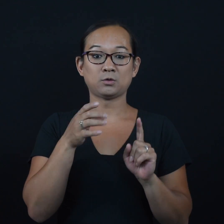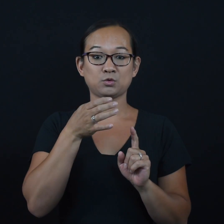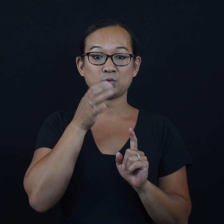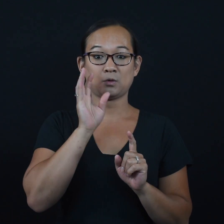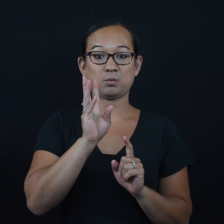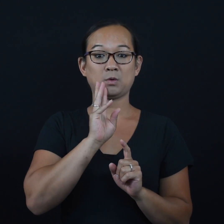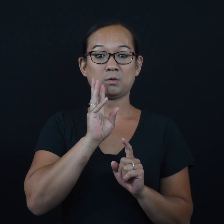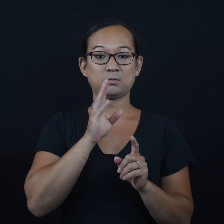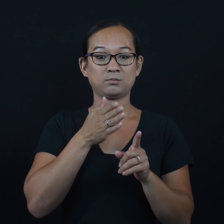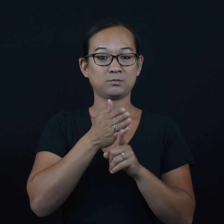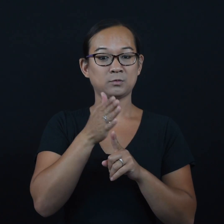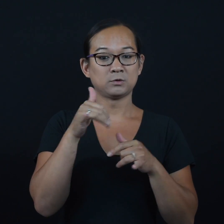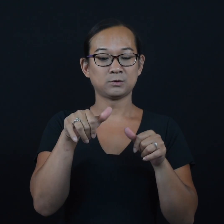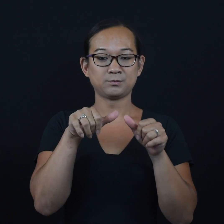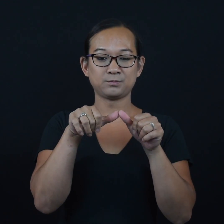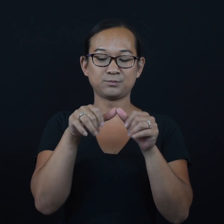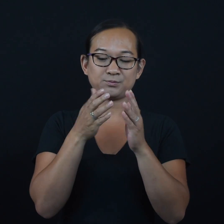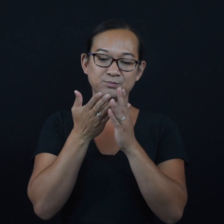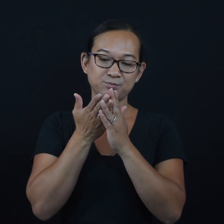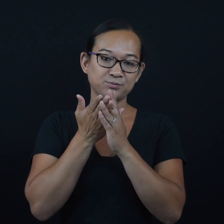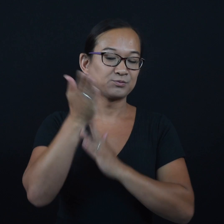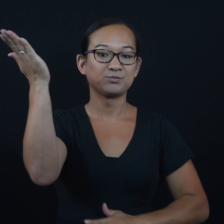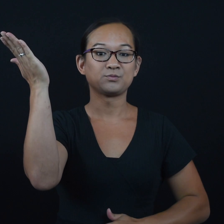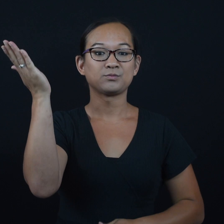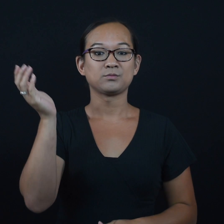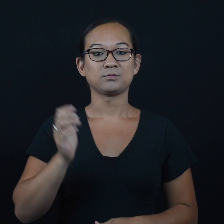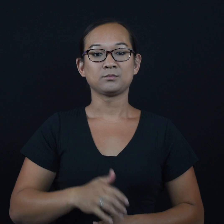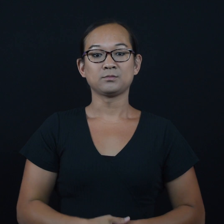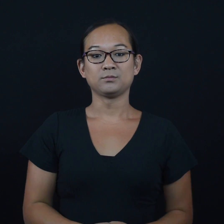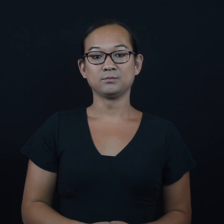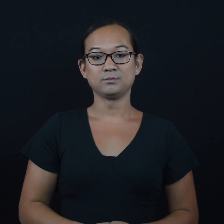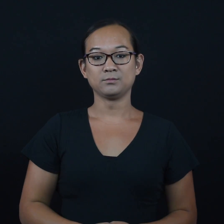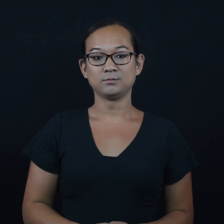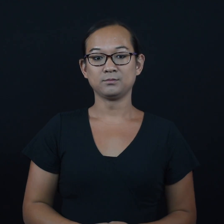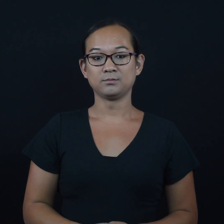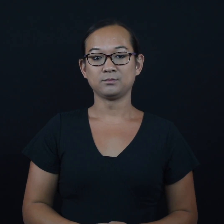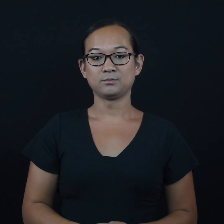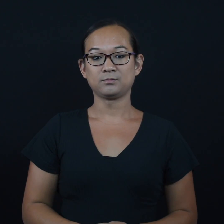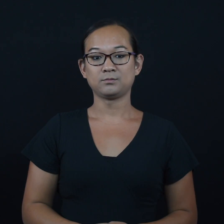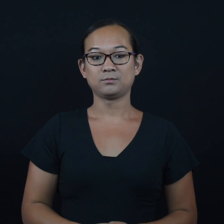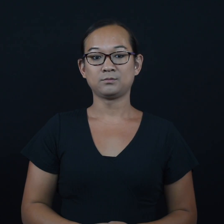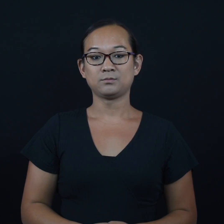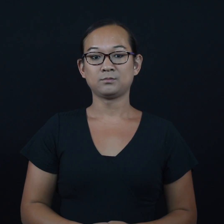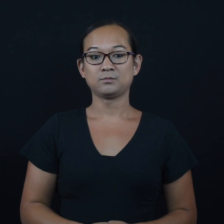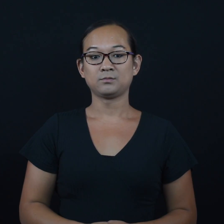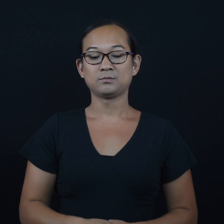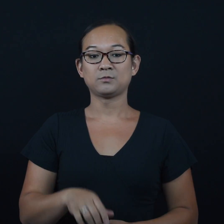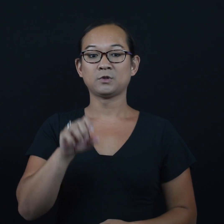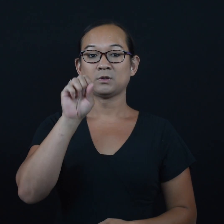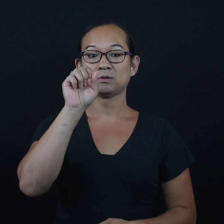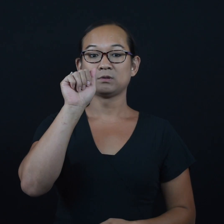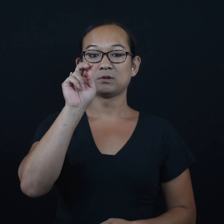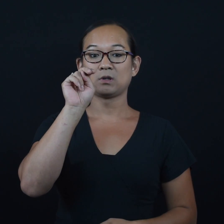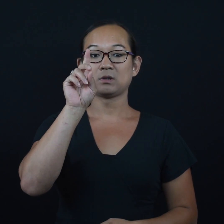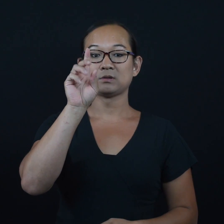challenge, but the drinking water profession continued to come through.